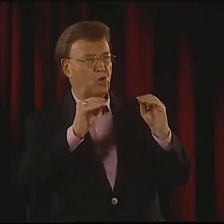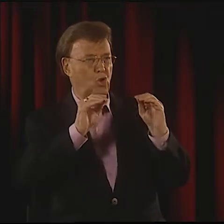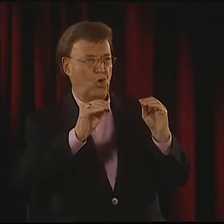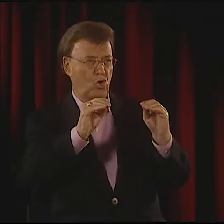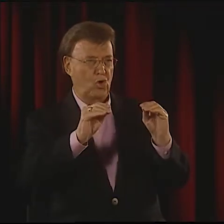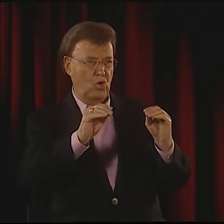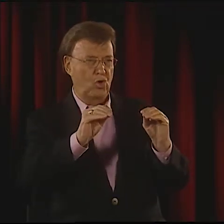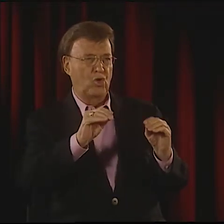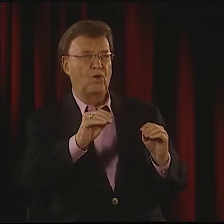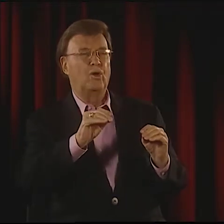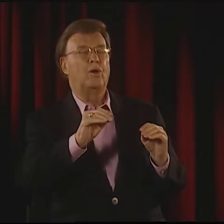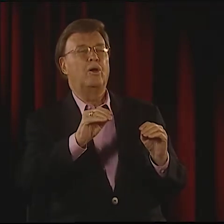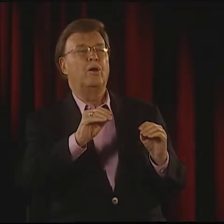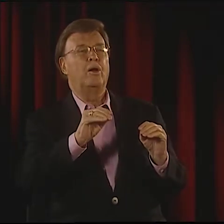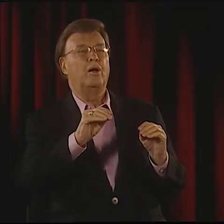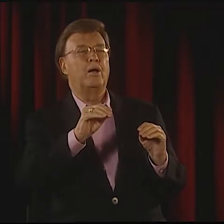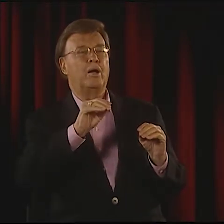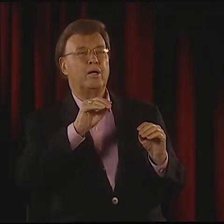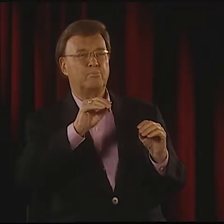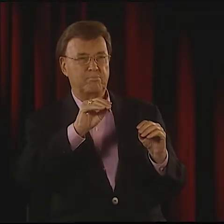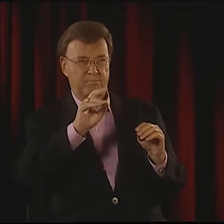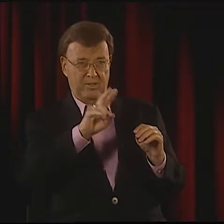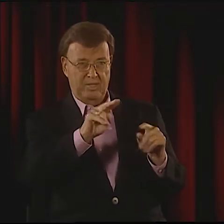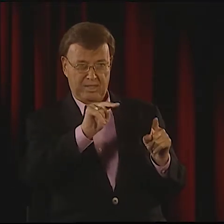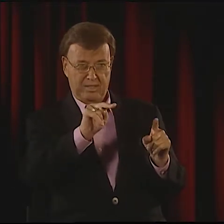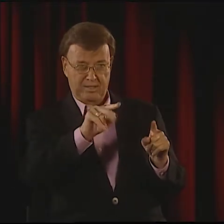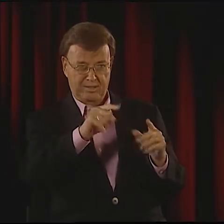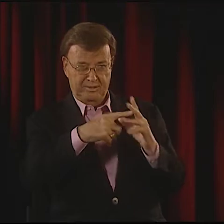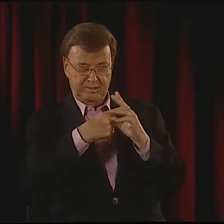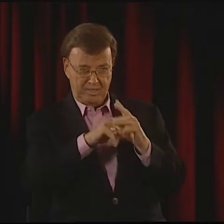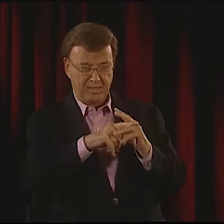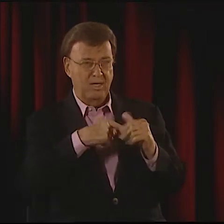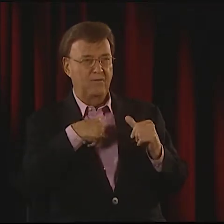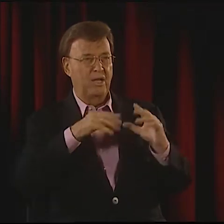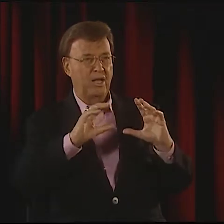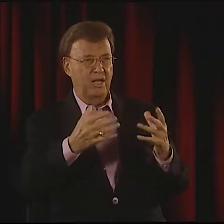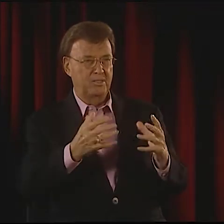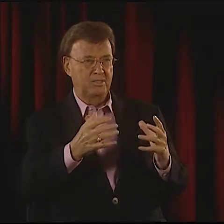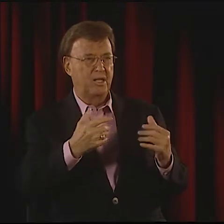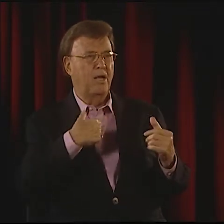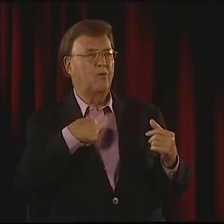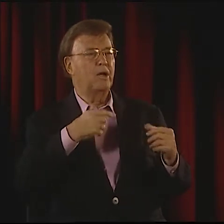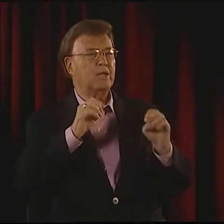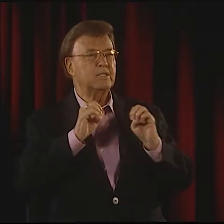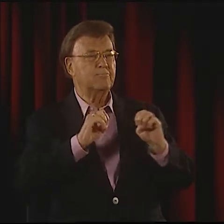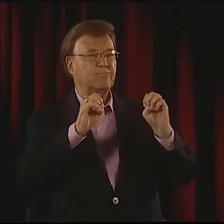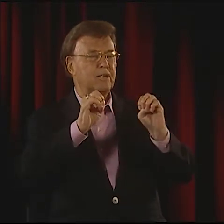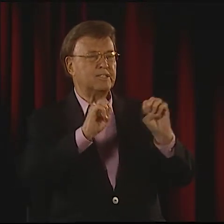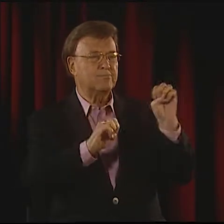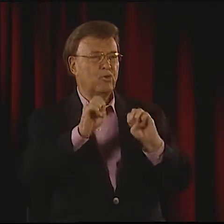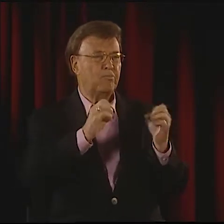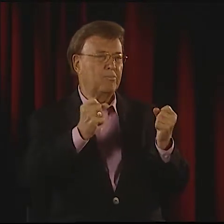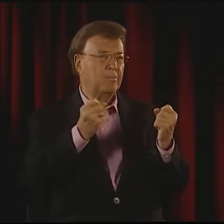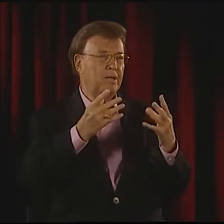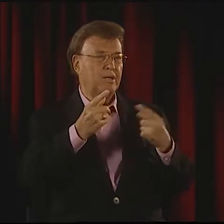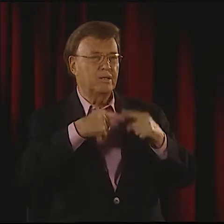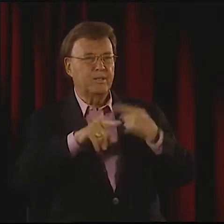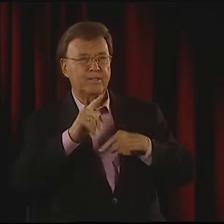REALLY, I BELIEVE I WAS THE FIRST ONE BECAUSE I TAUGHT AND I WAS TEACHING IT, YOU KNOW.